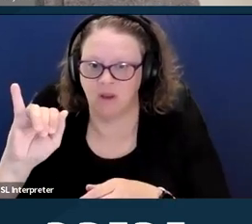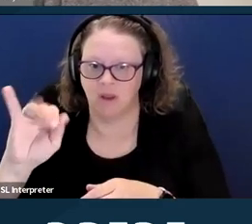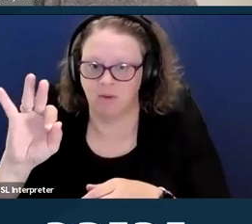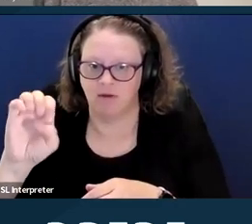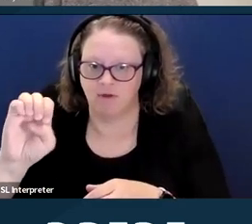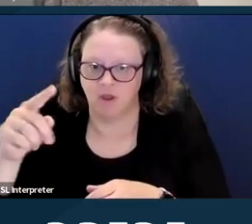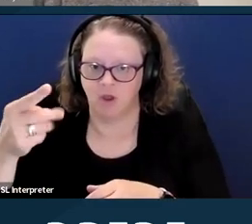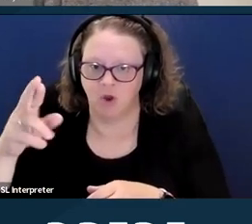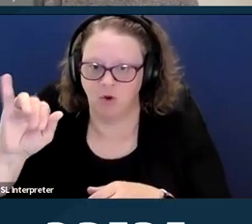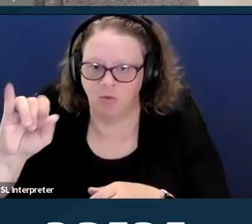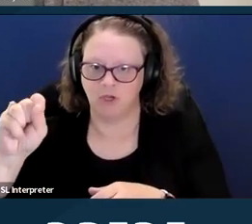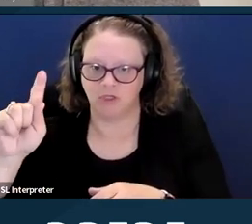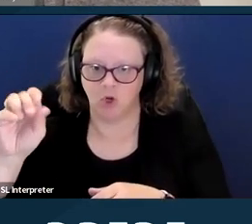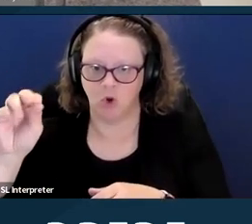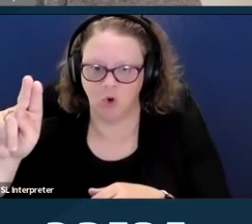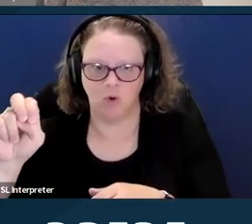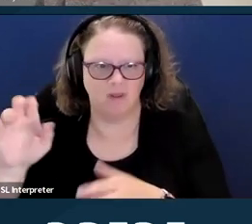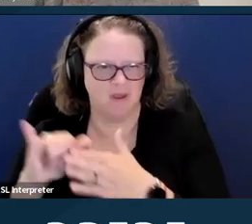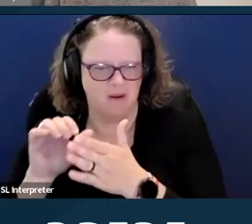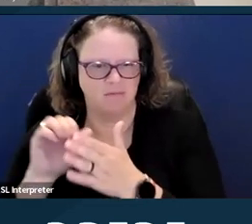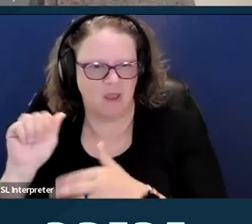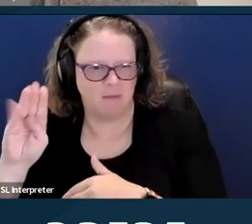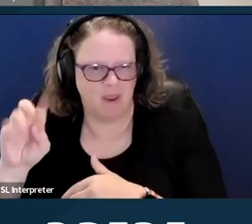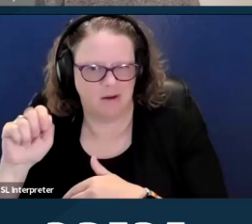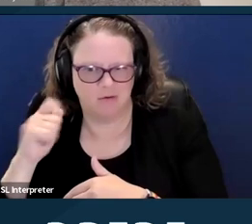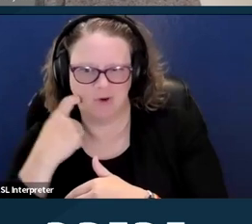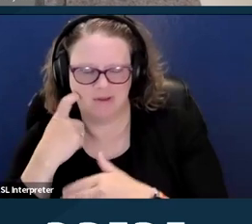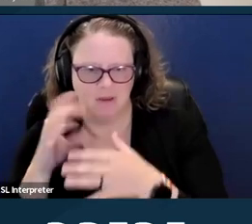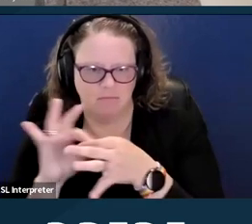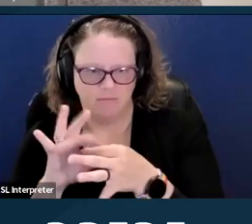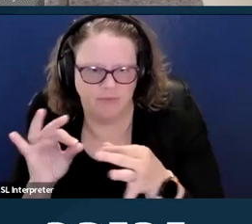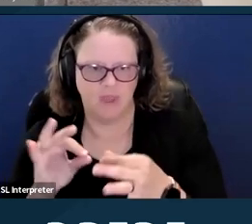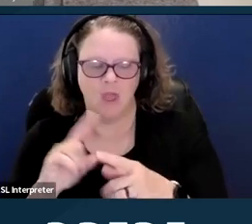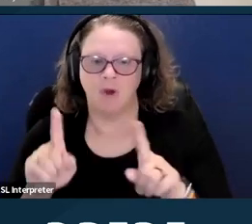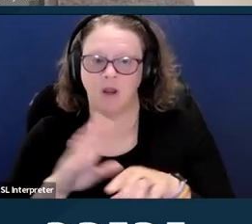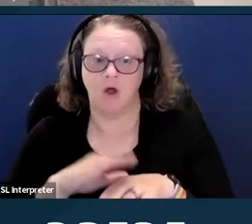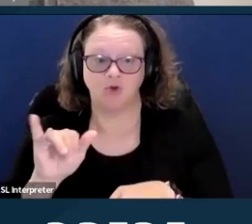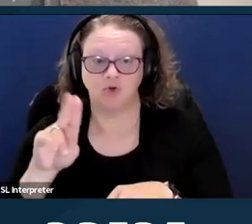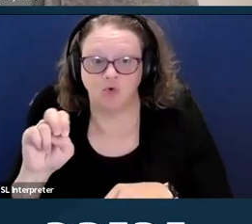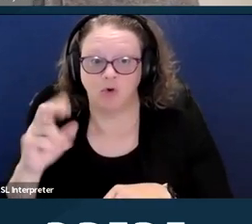the Court actually dismissed the case on standing, meaning that current access